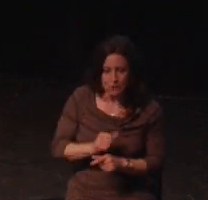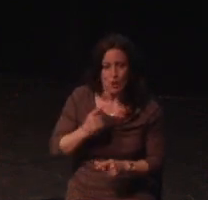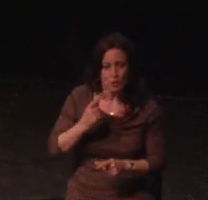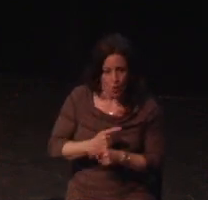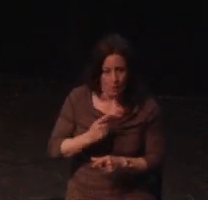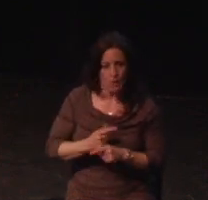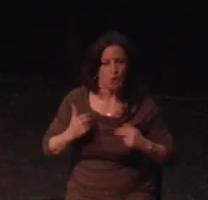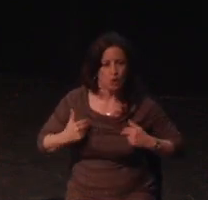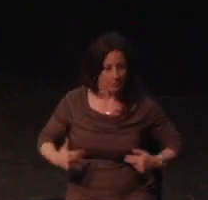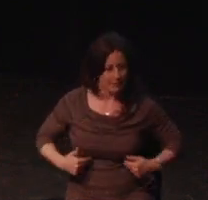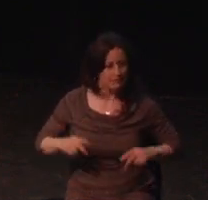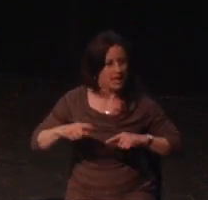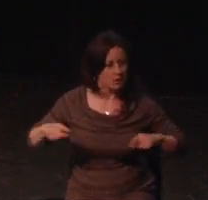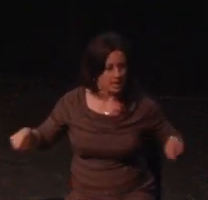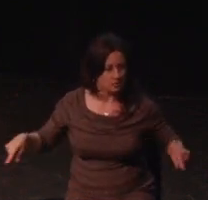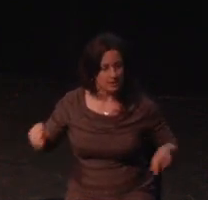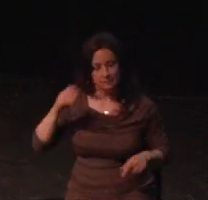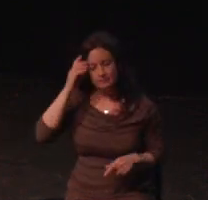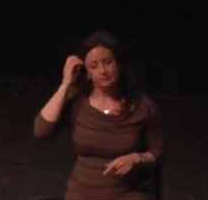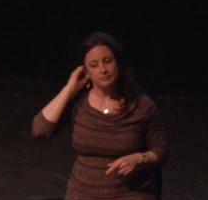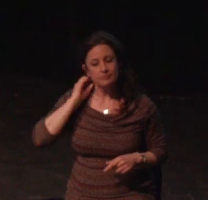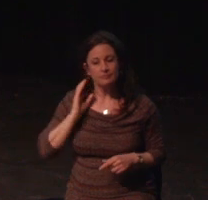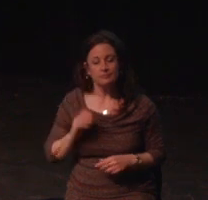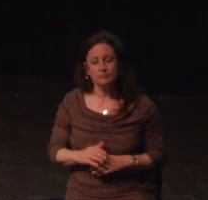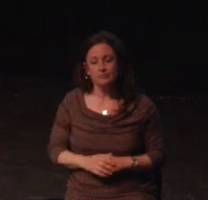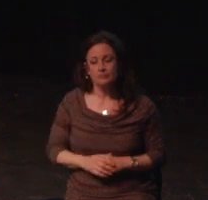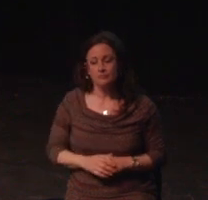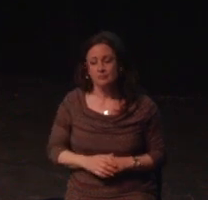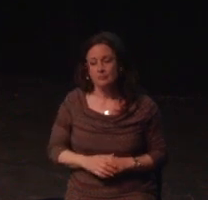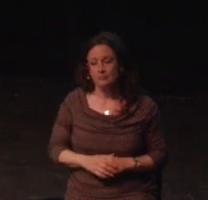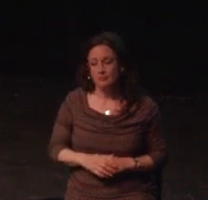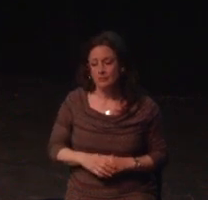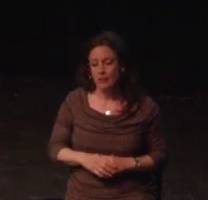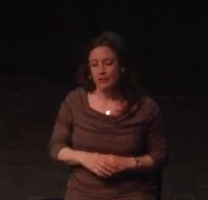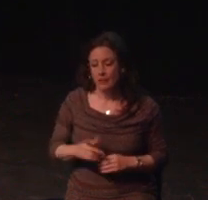By my love of games, I found the accessibility community. I became involved in advocacy work and I found purpose.